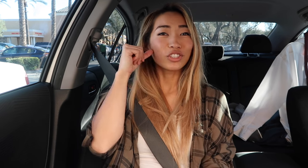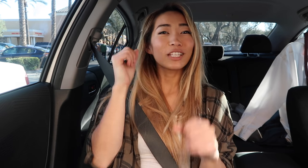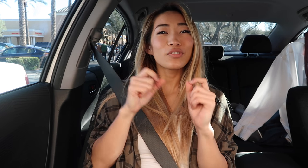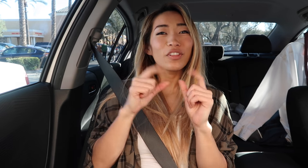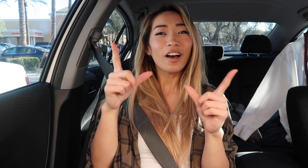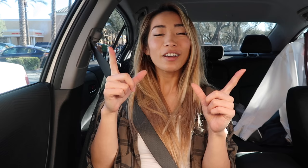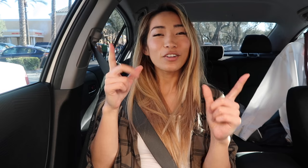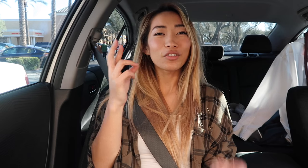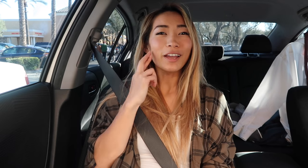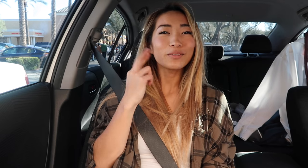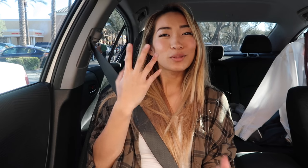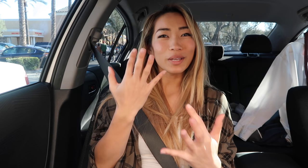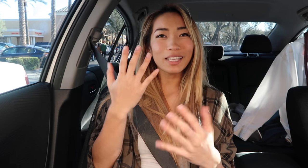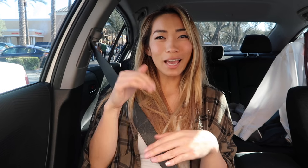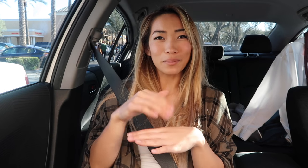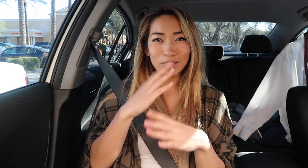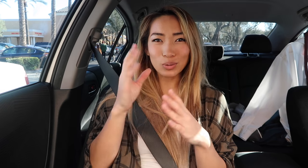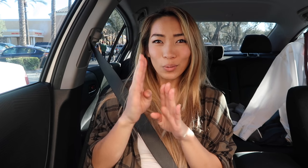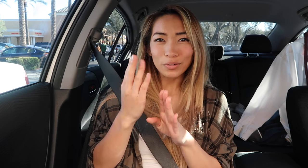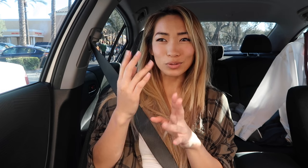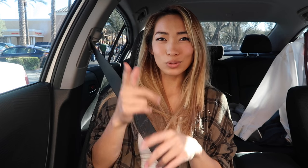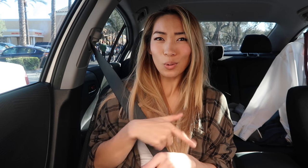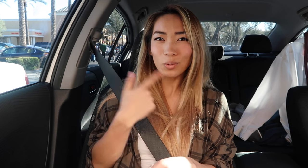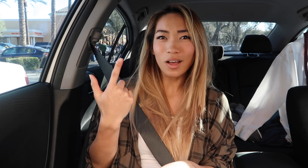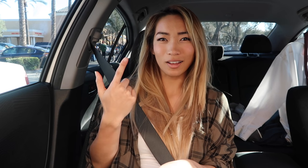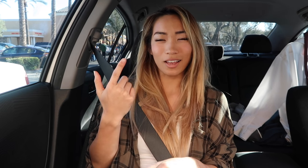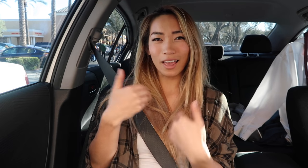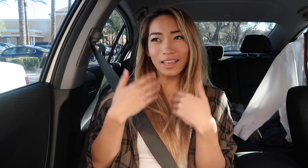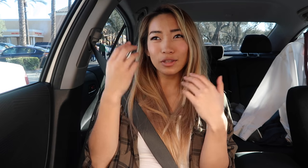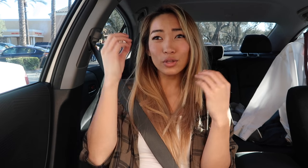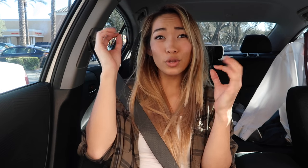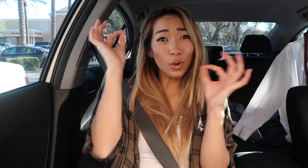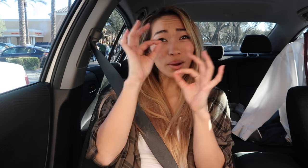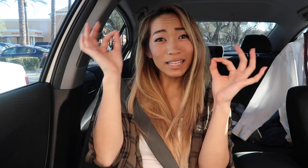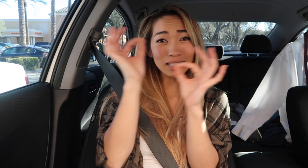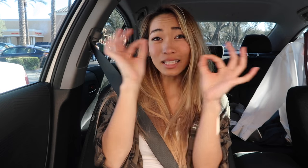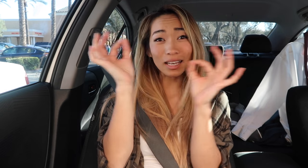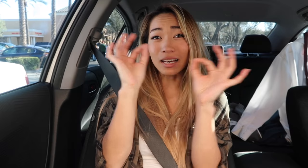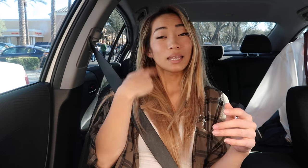In yesterday's vlog Ryan was waiting at my door for so long I had no idea